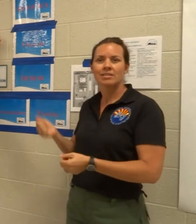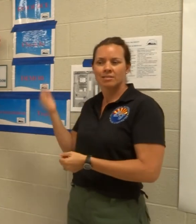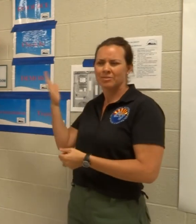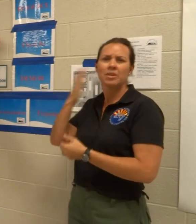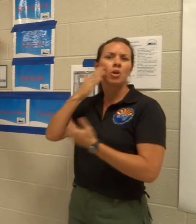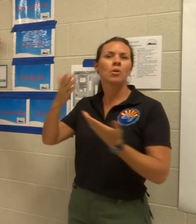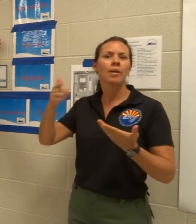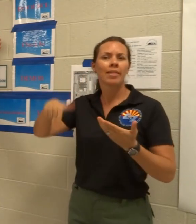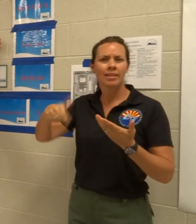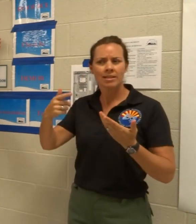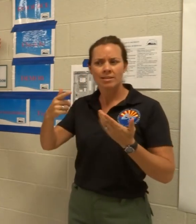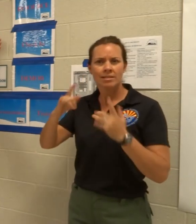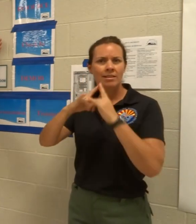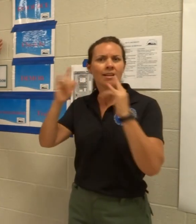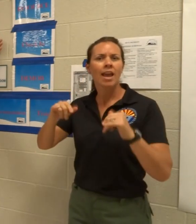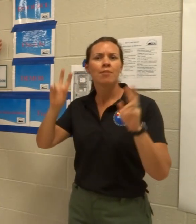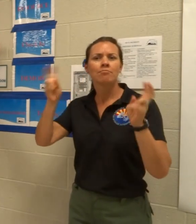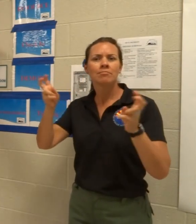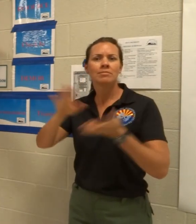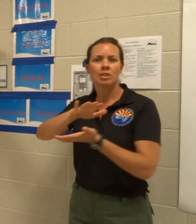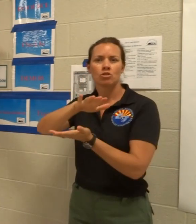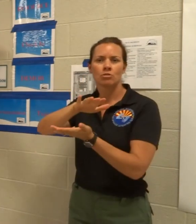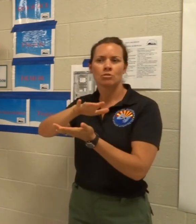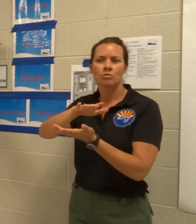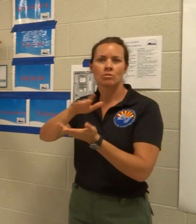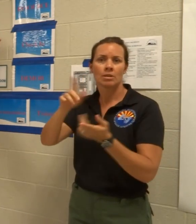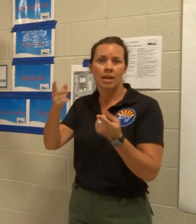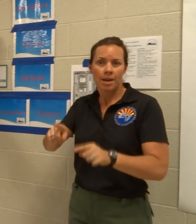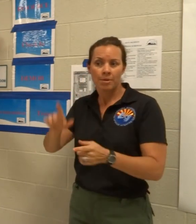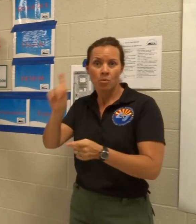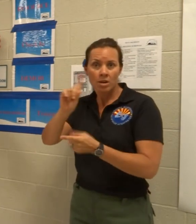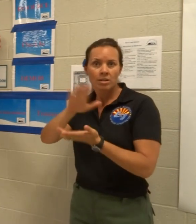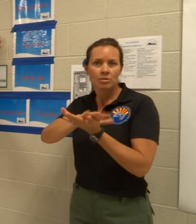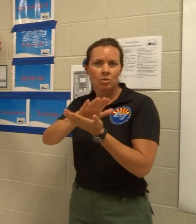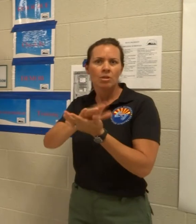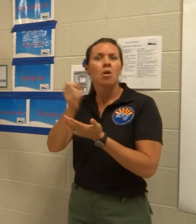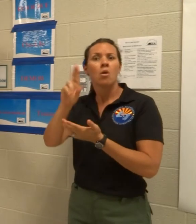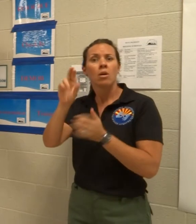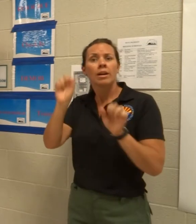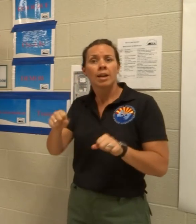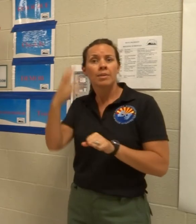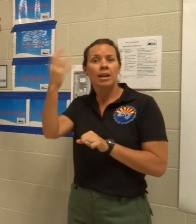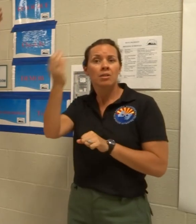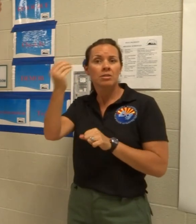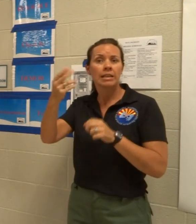but most of the time we end up out in a field in what is called a Yurt. So you just have to assume either one of those.